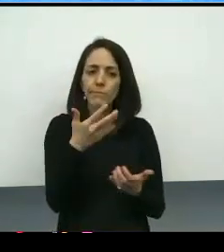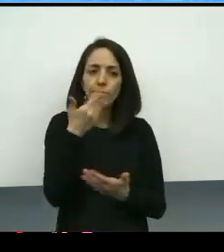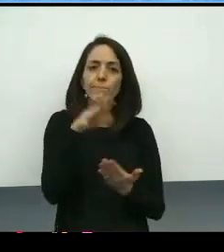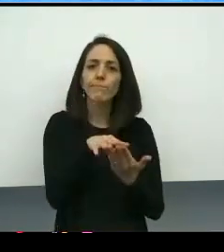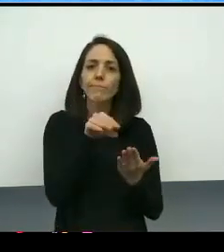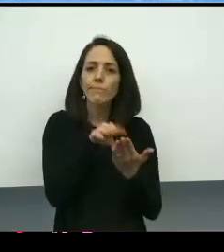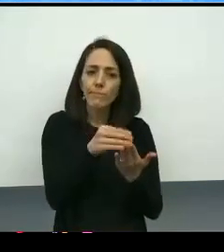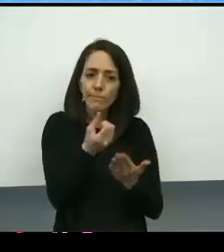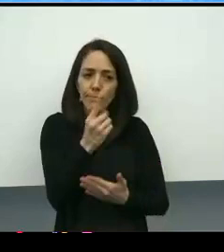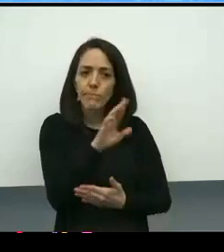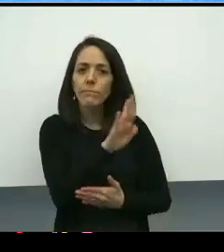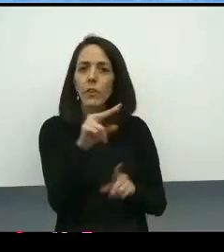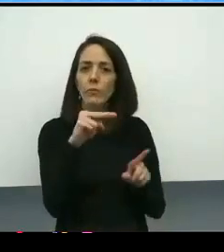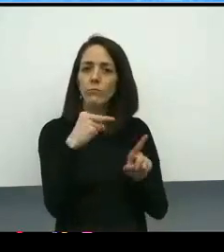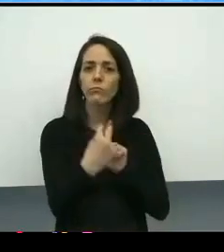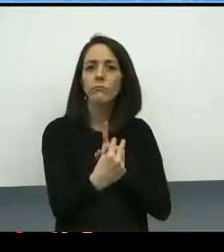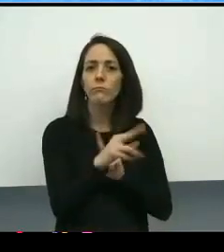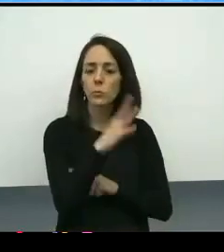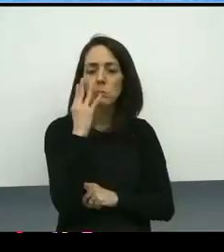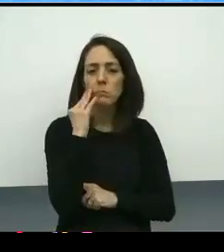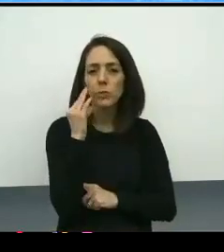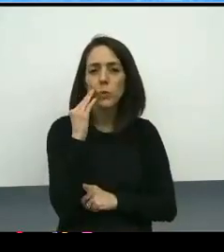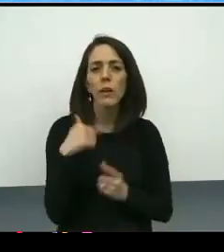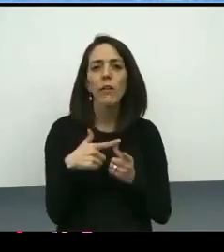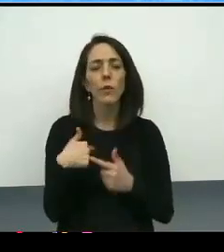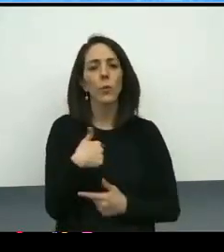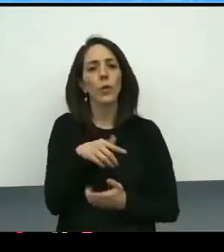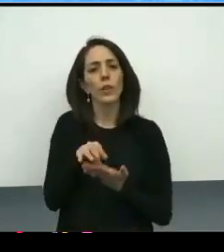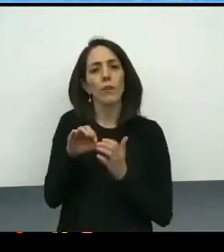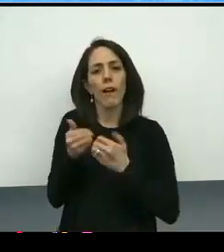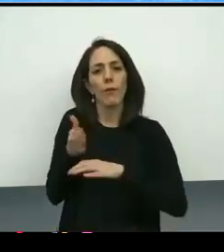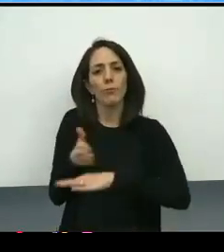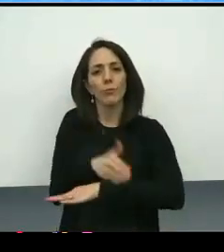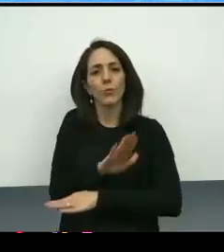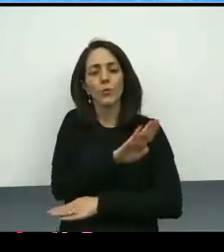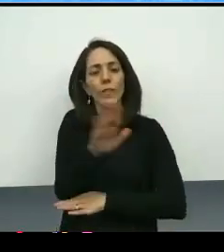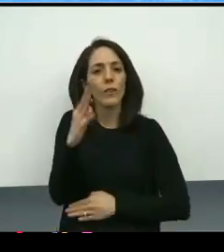help to improve their experiences, ensure leadership's accountability